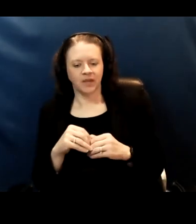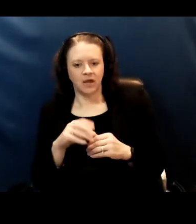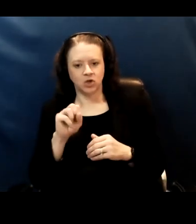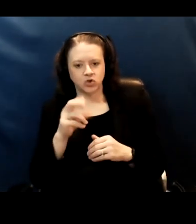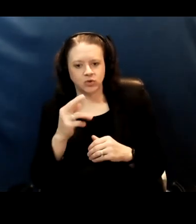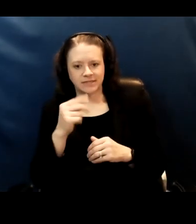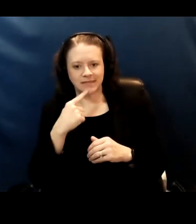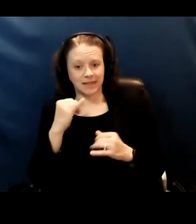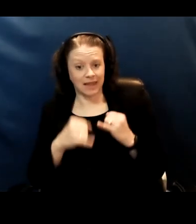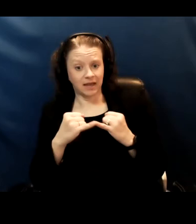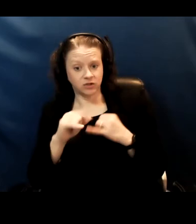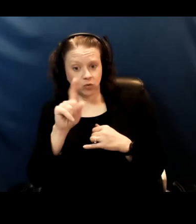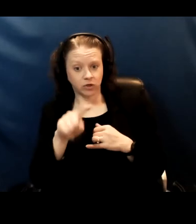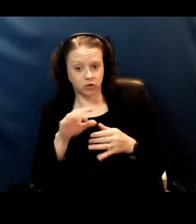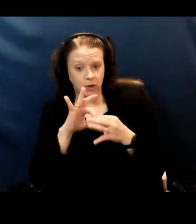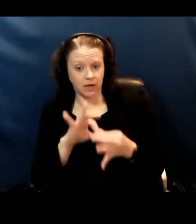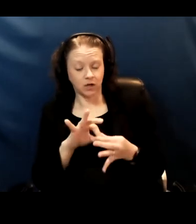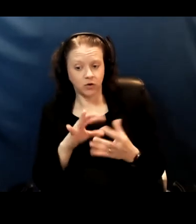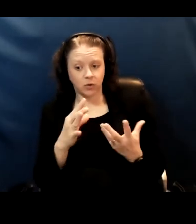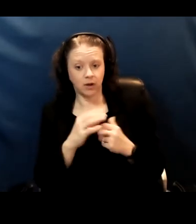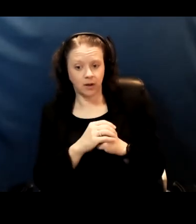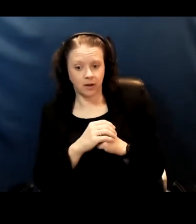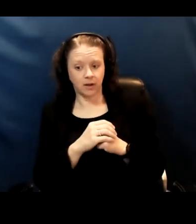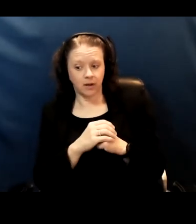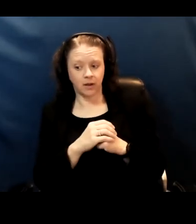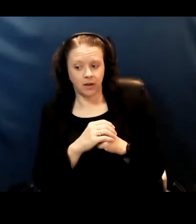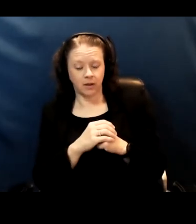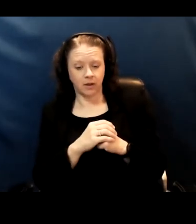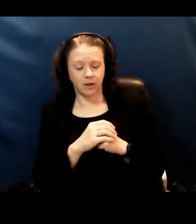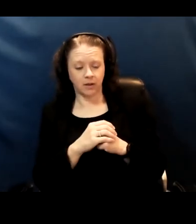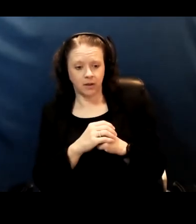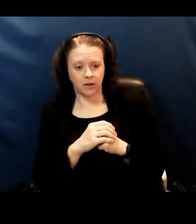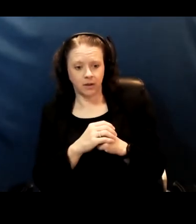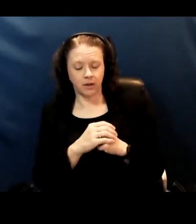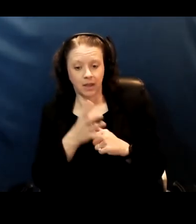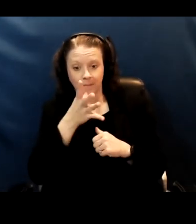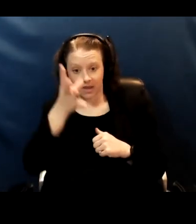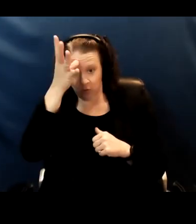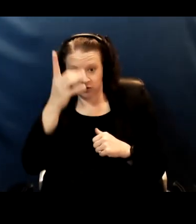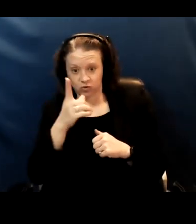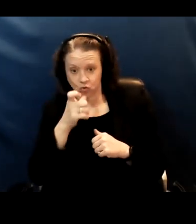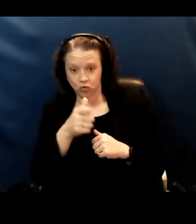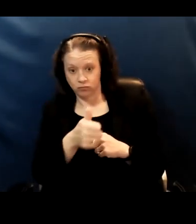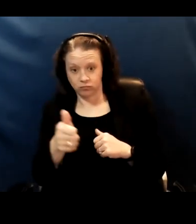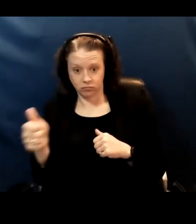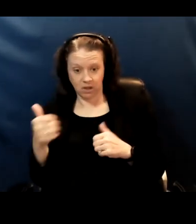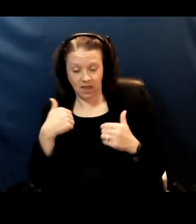is related to sort of parents who have kids who have disabilities